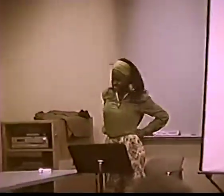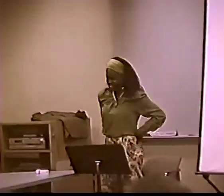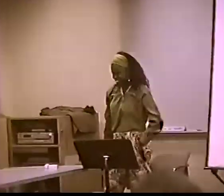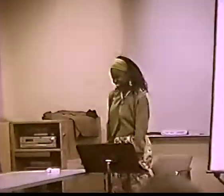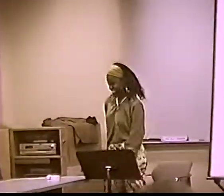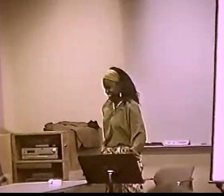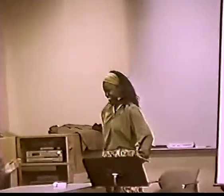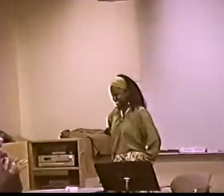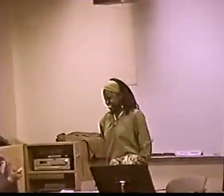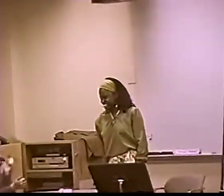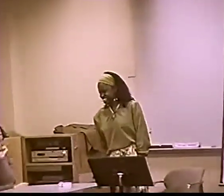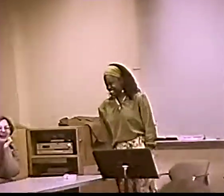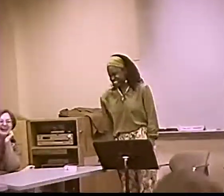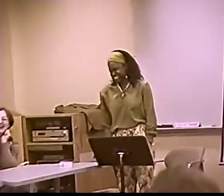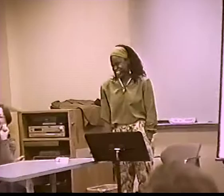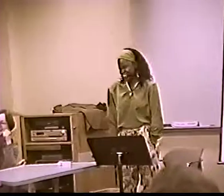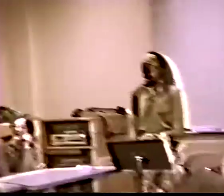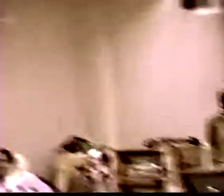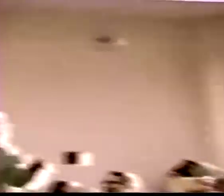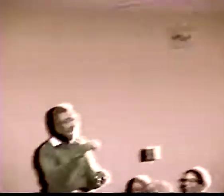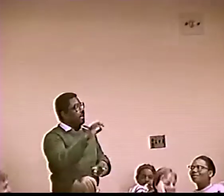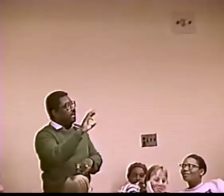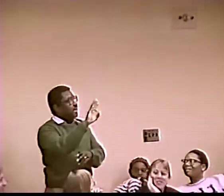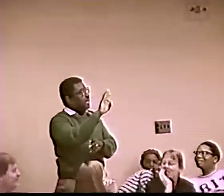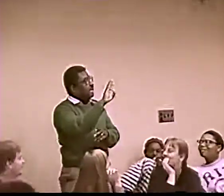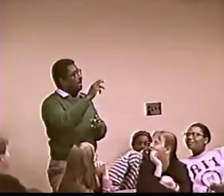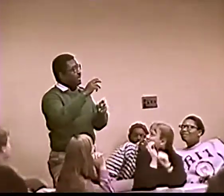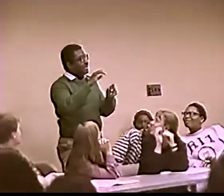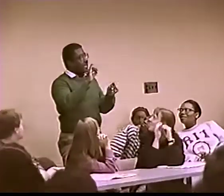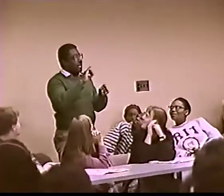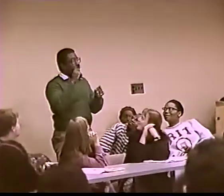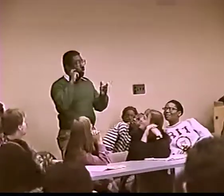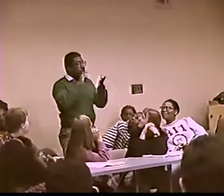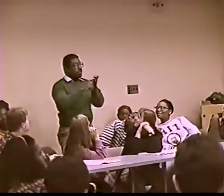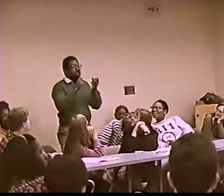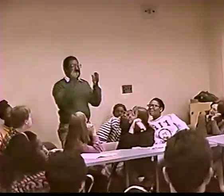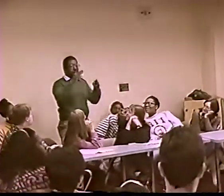OK, OK, ONE MORE TIME. [ALL TALKING AT ONCE]